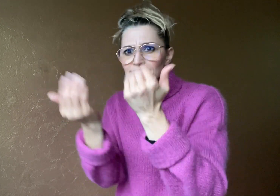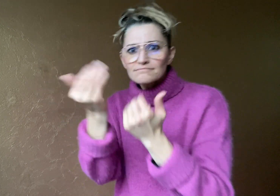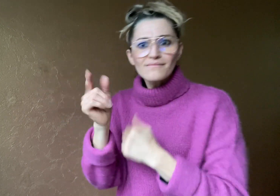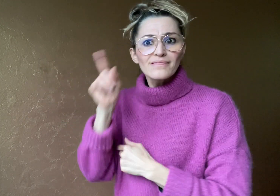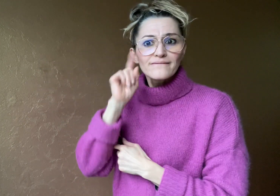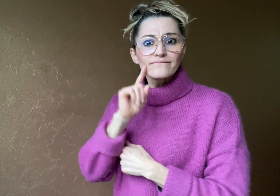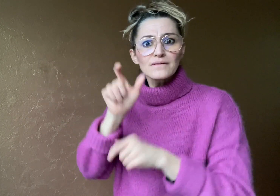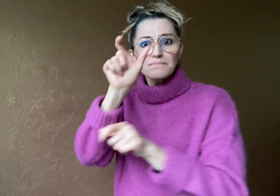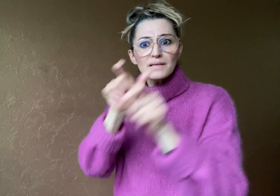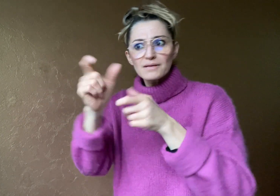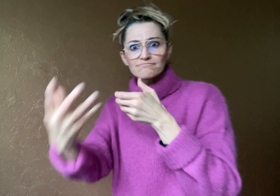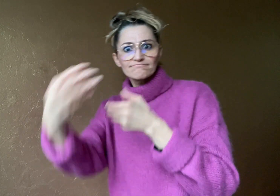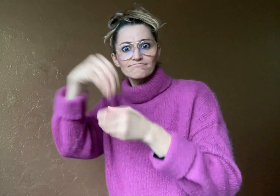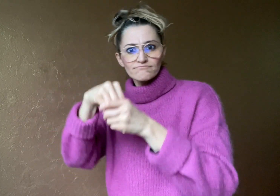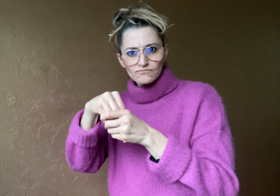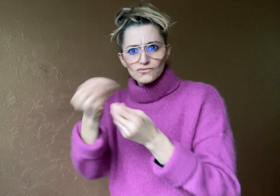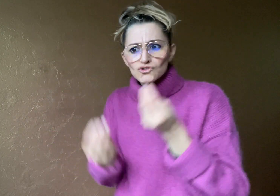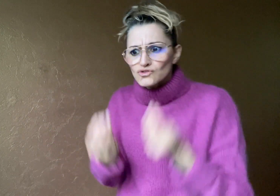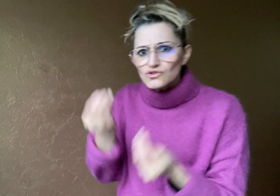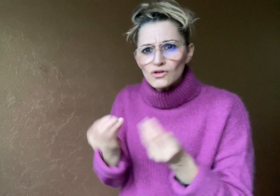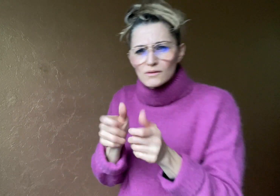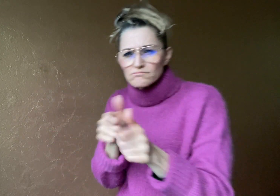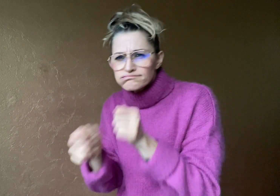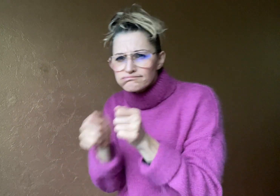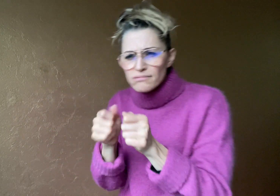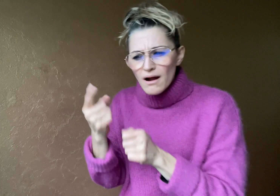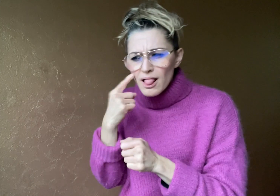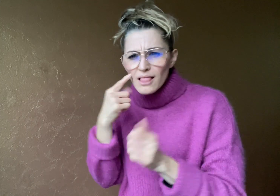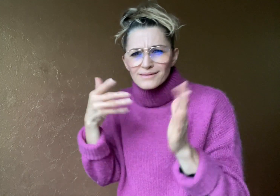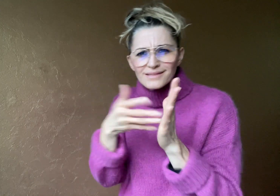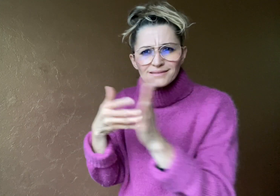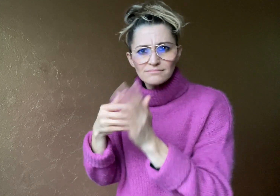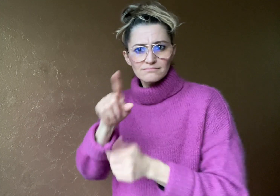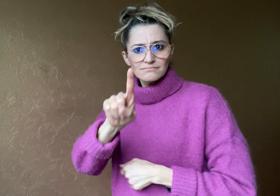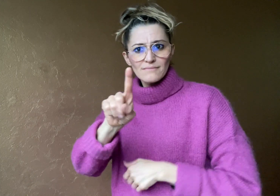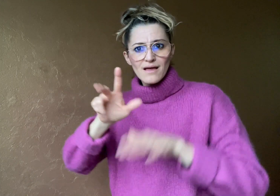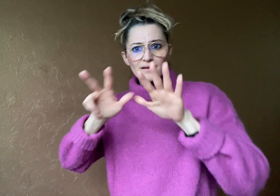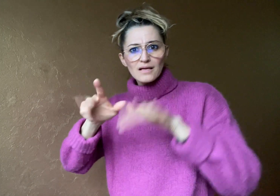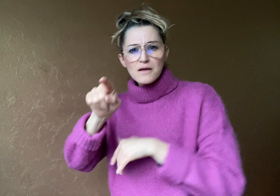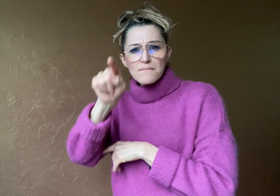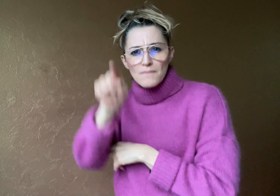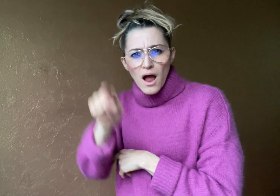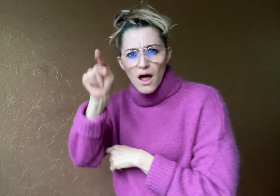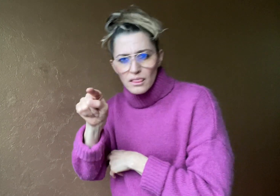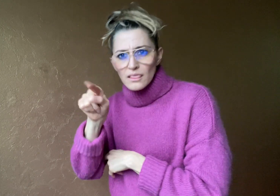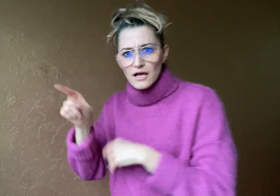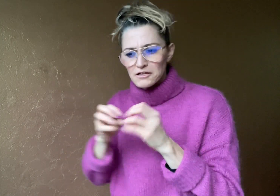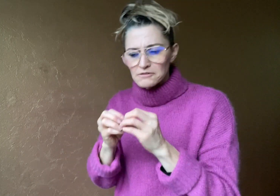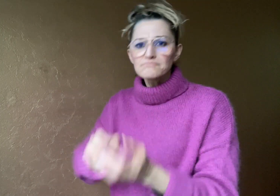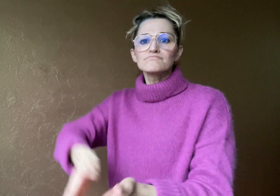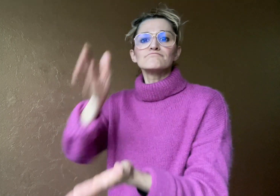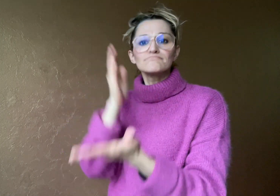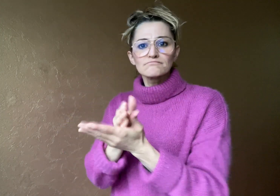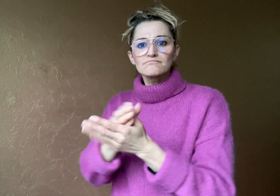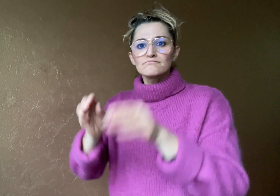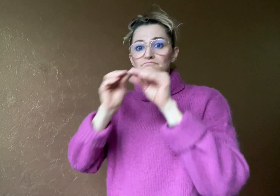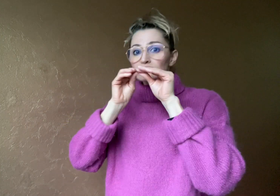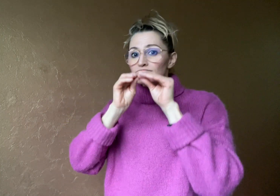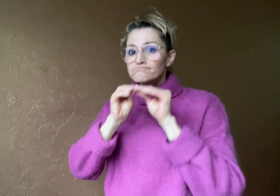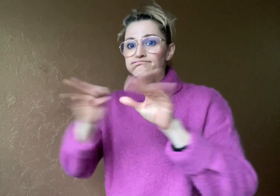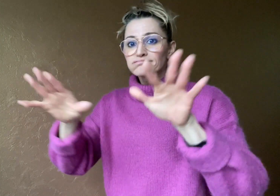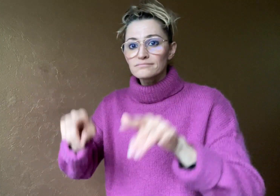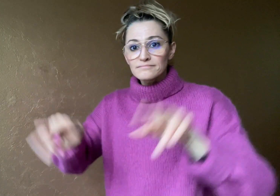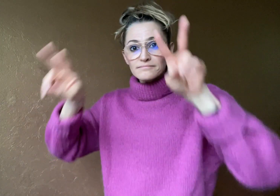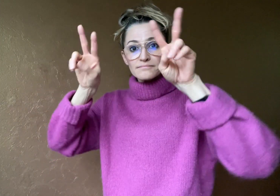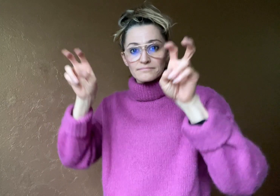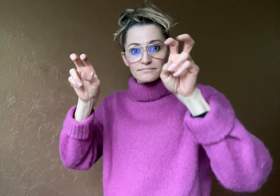and testing with Deaf gamers for 18 months, they released